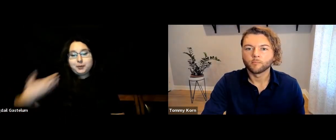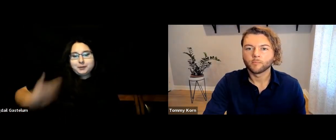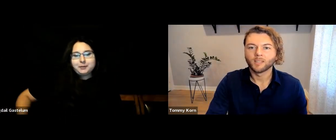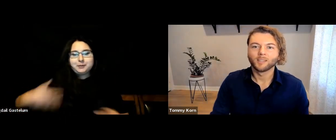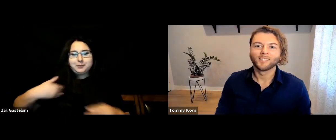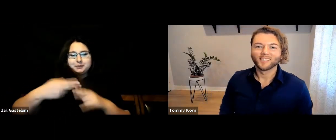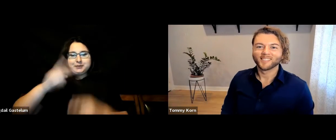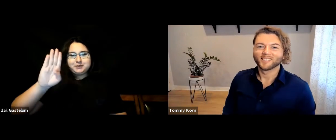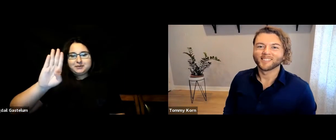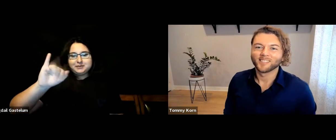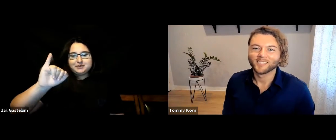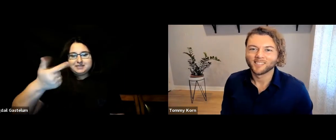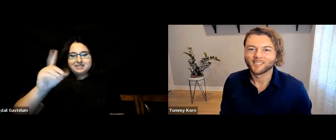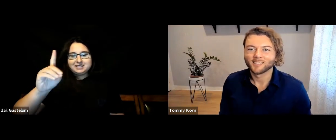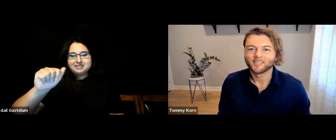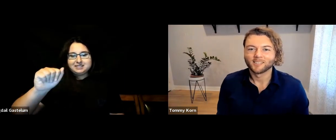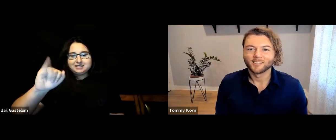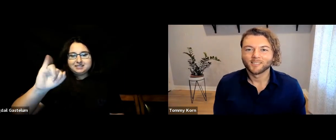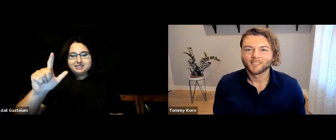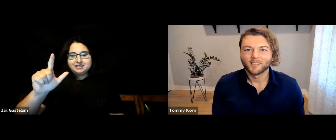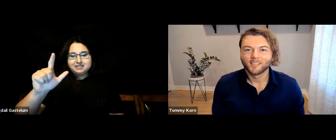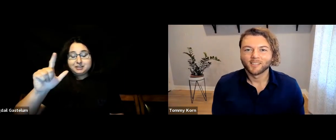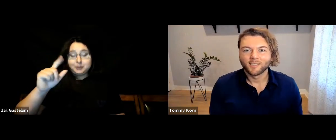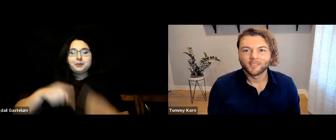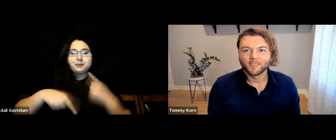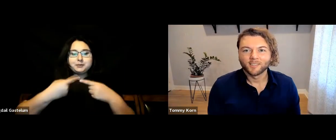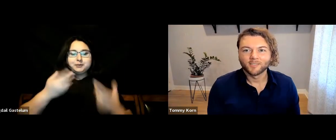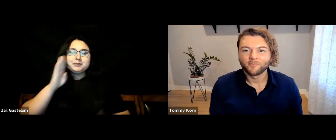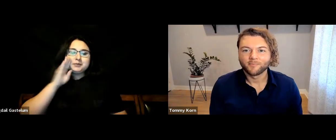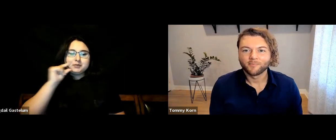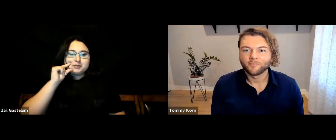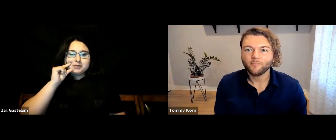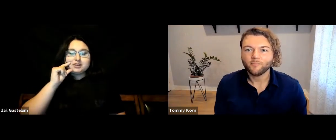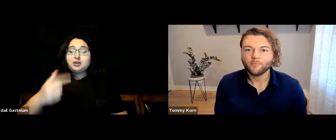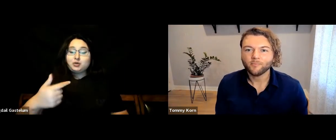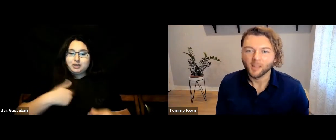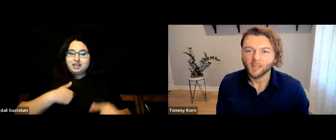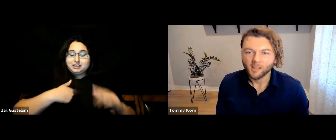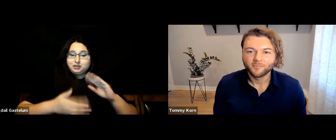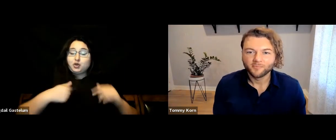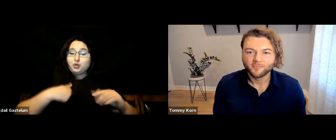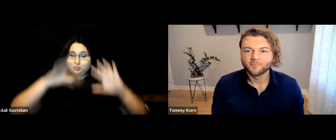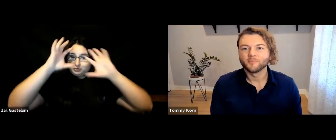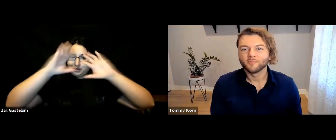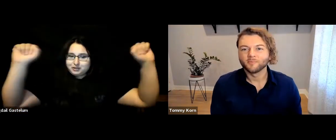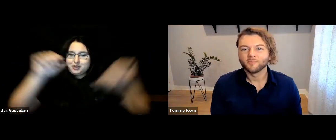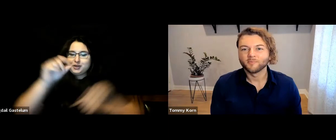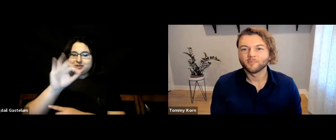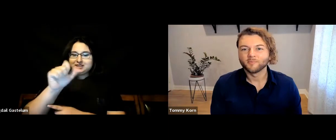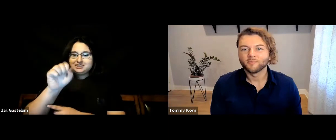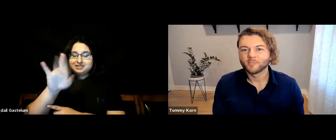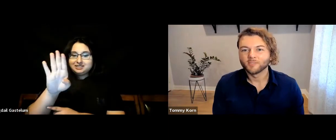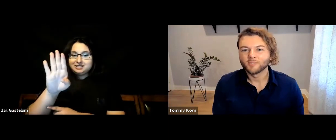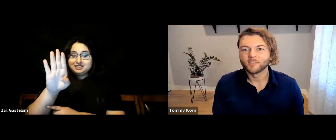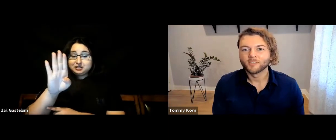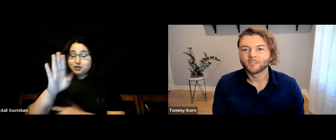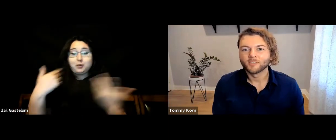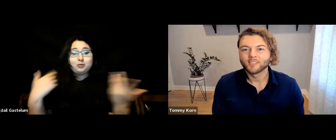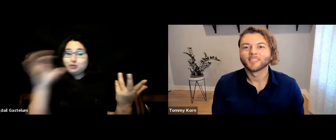My name is Bigdail; this is my name sign. I’m the president of the ASL Club here at UCR